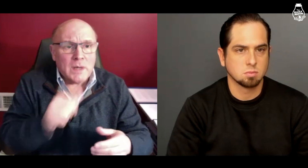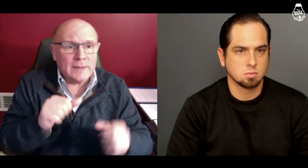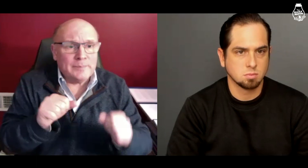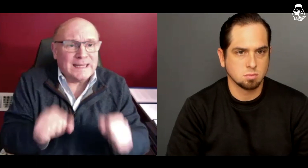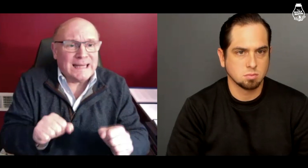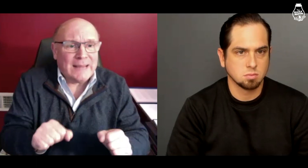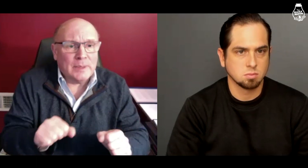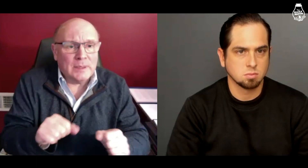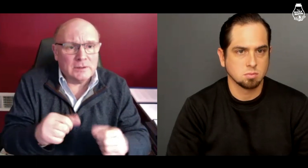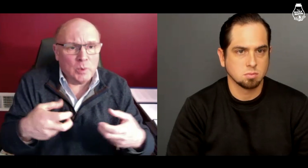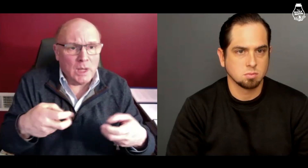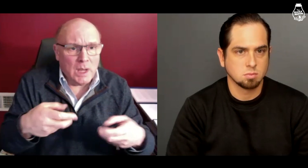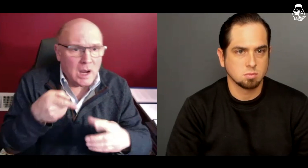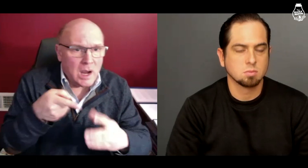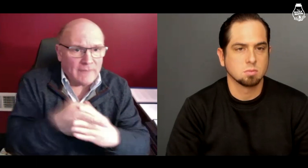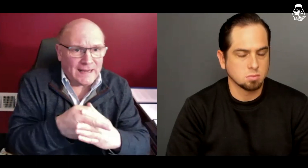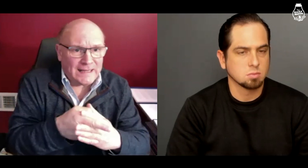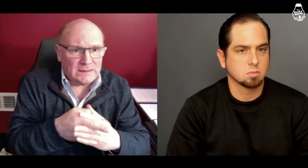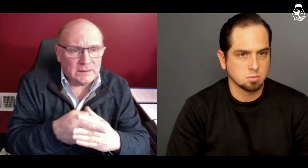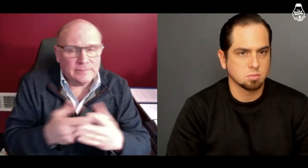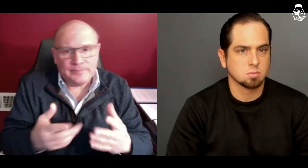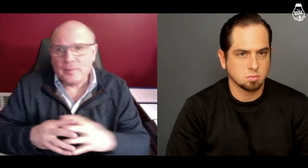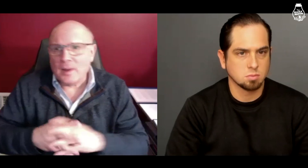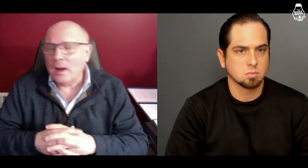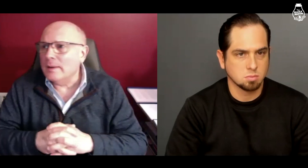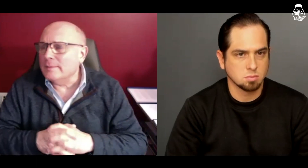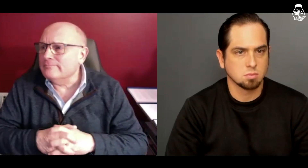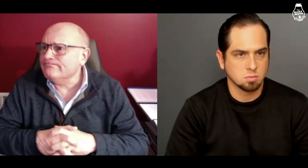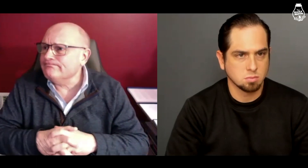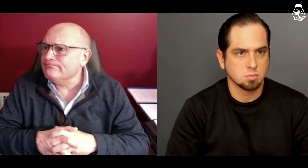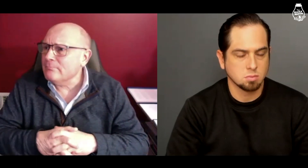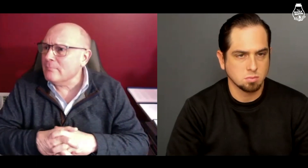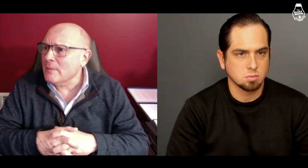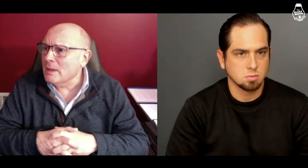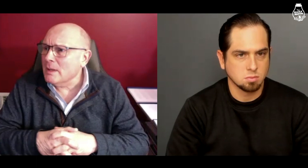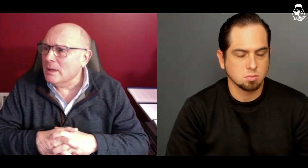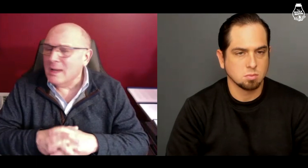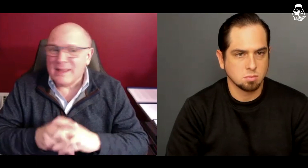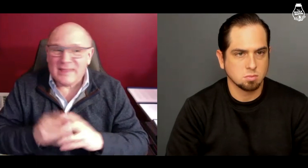why they were unable to convict.